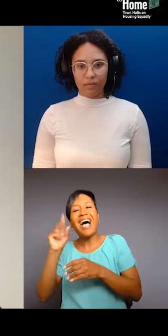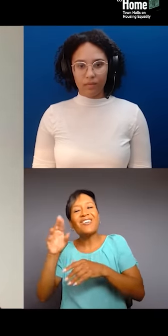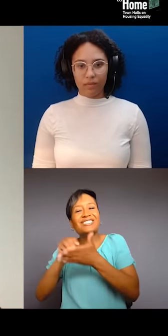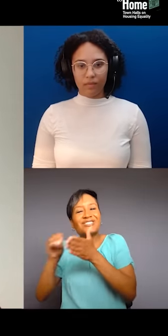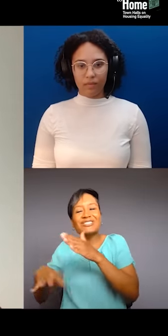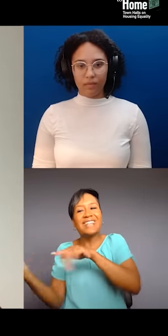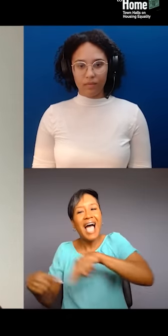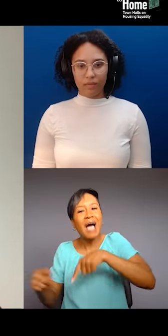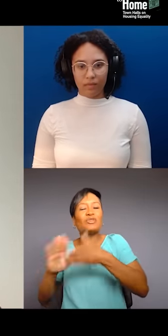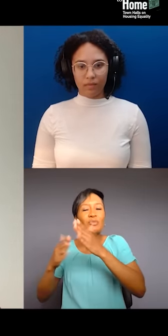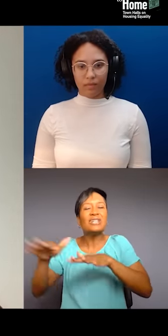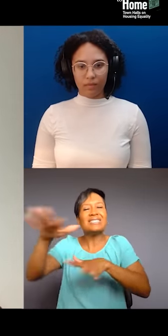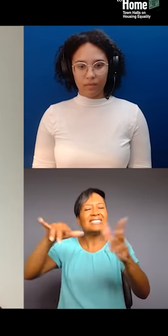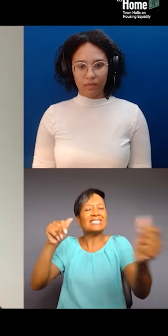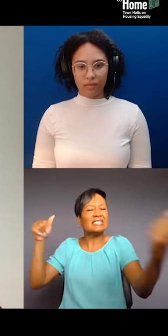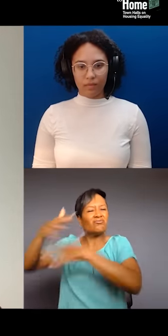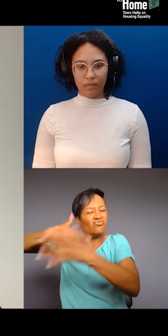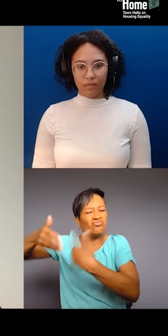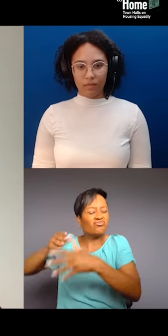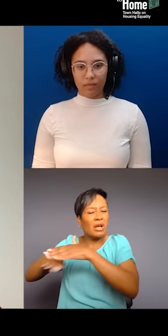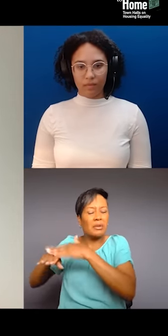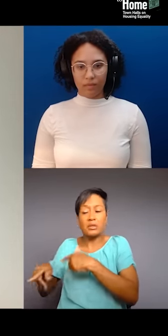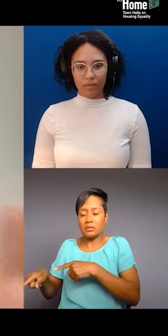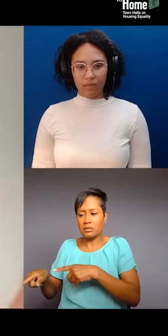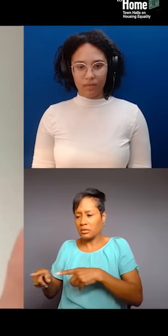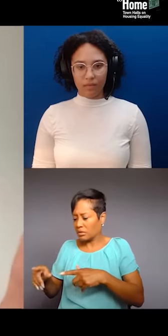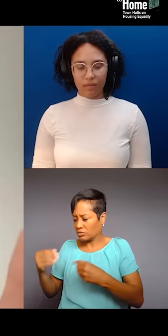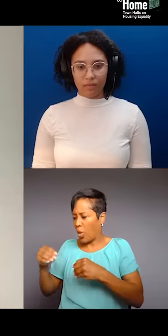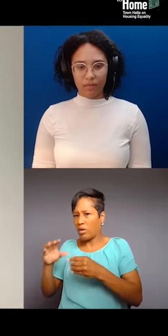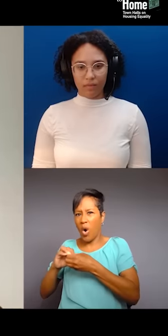So, he called me and I called my partner, Natalie Hawkinson,